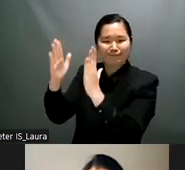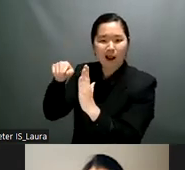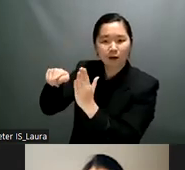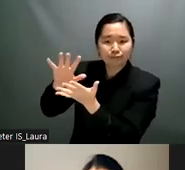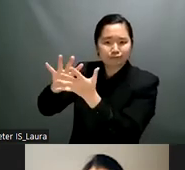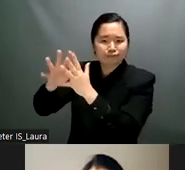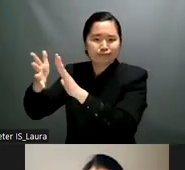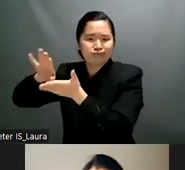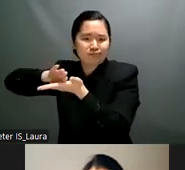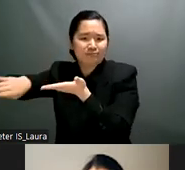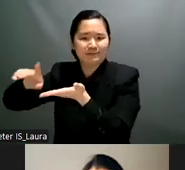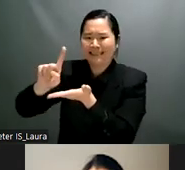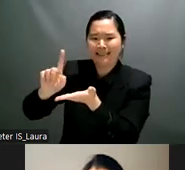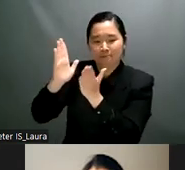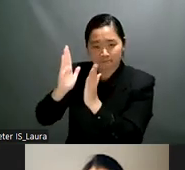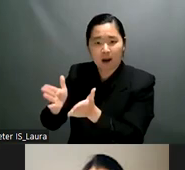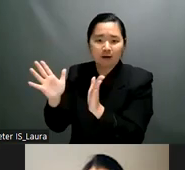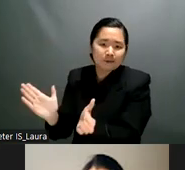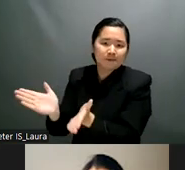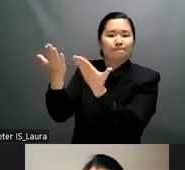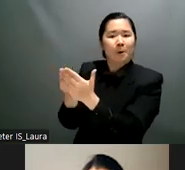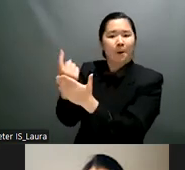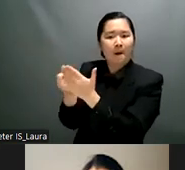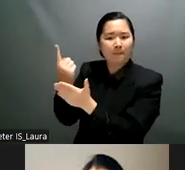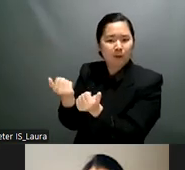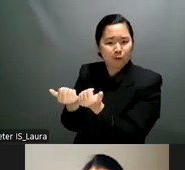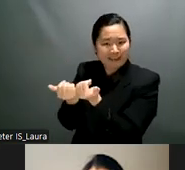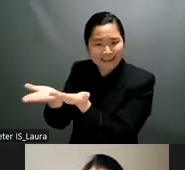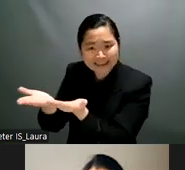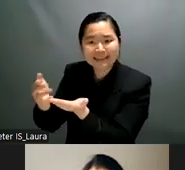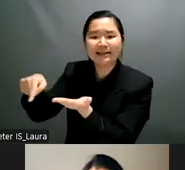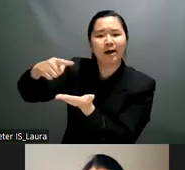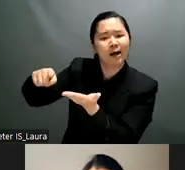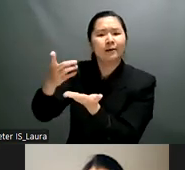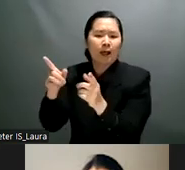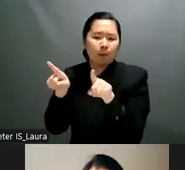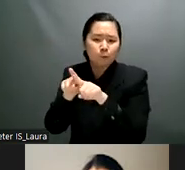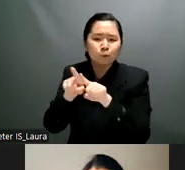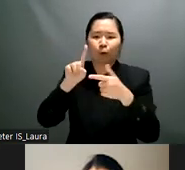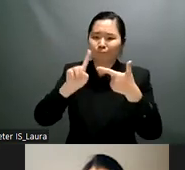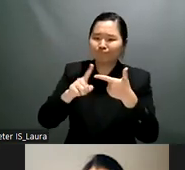and rights for persons with disabilities so what are the priorities that um we are proposing then